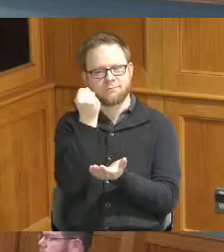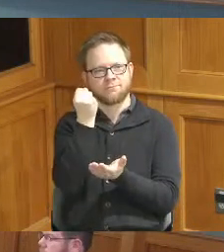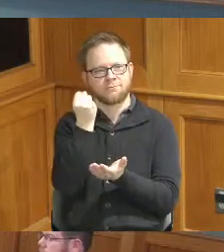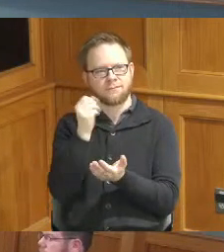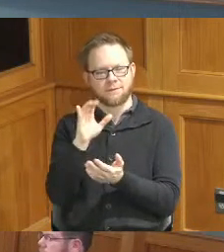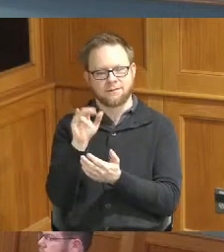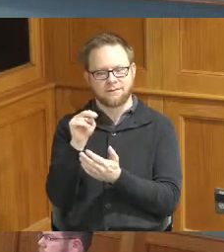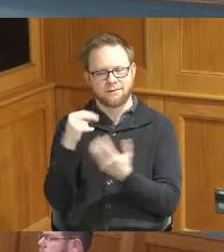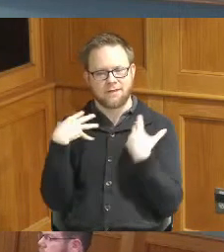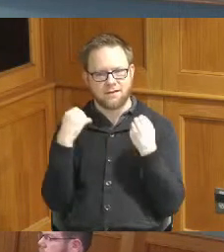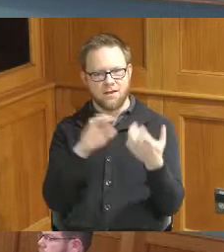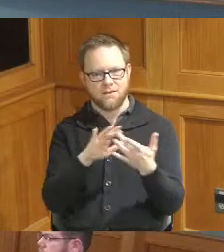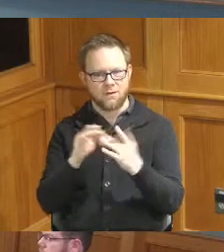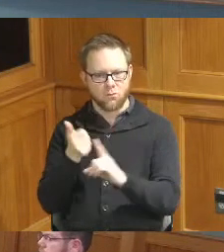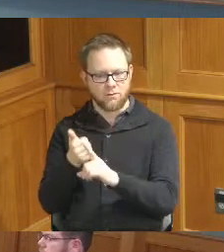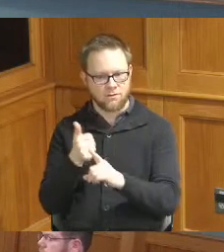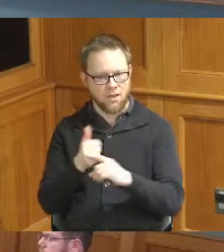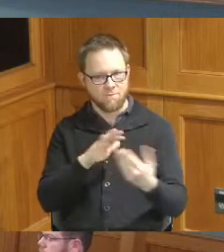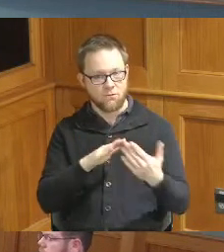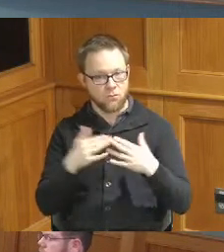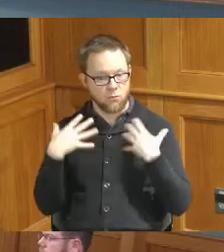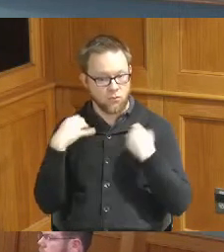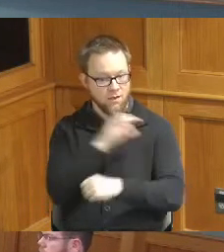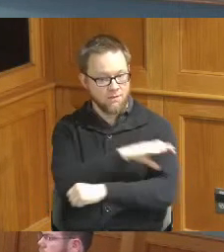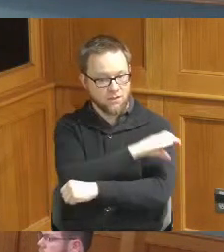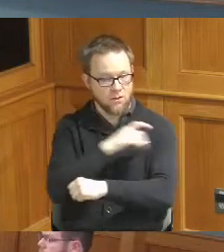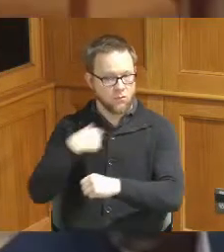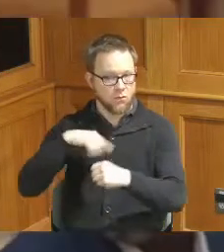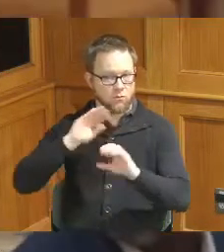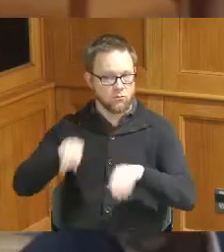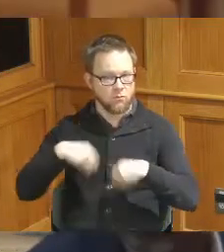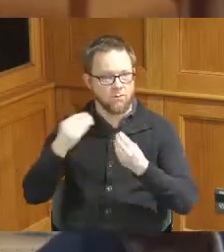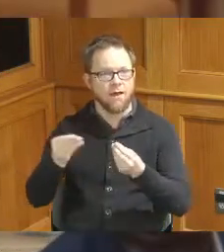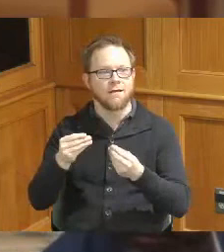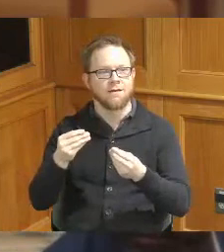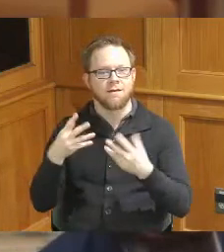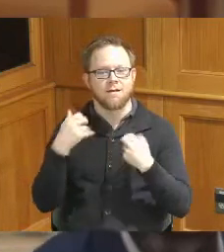health network is a community health center we provide health care for the homeless so our focus